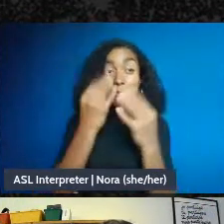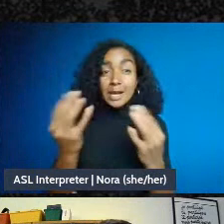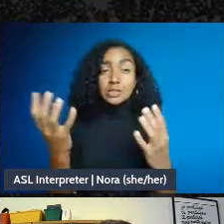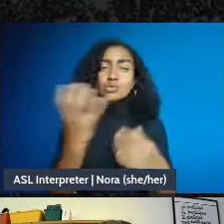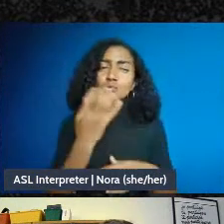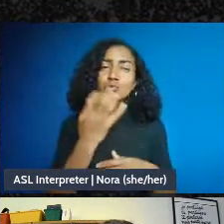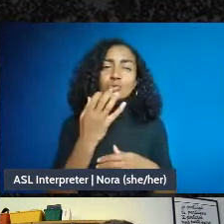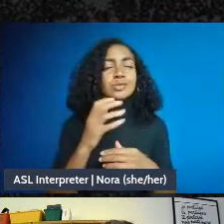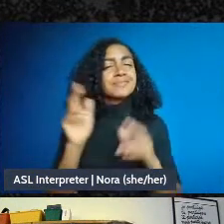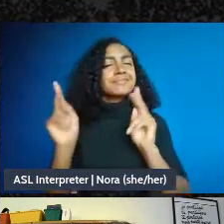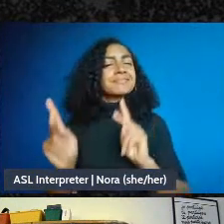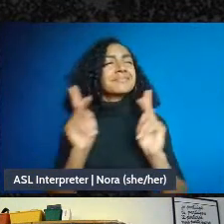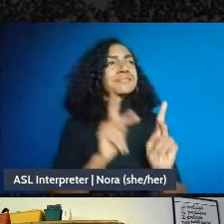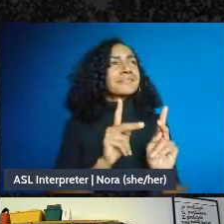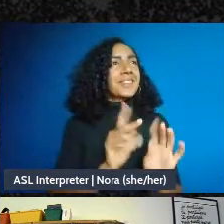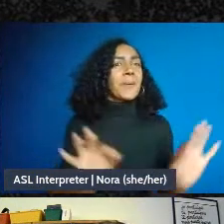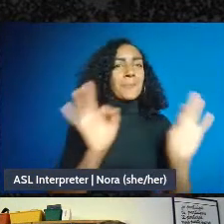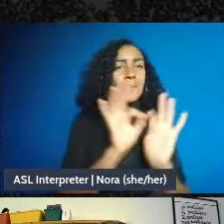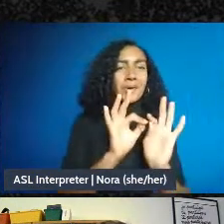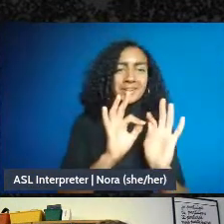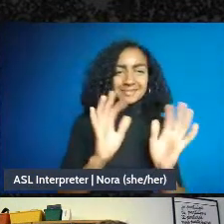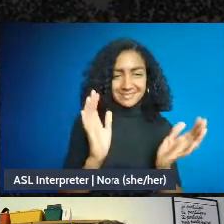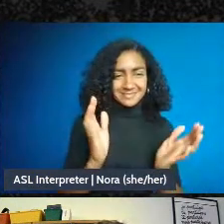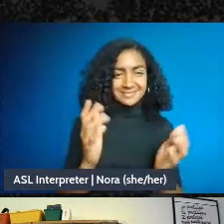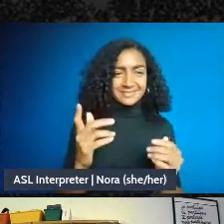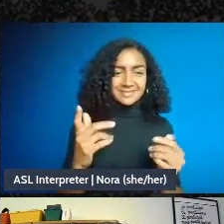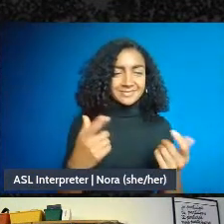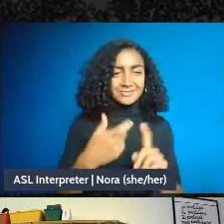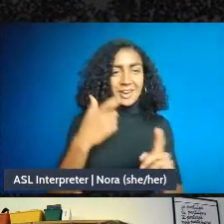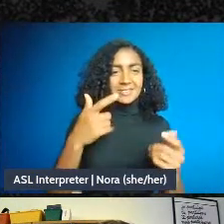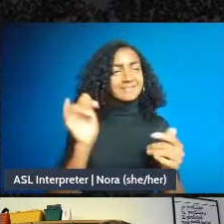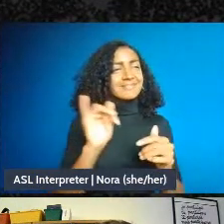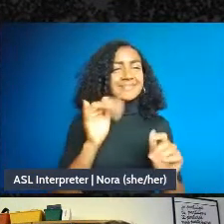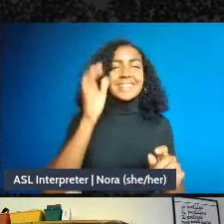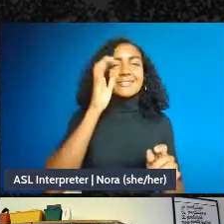more important – than-than hearing from, you know, people who are who are lawyers or law professors.